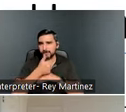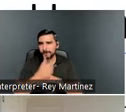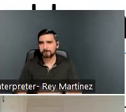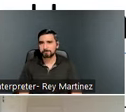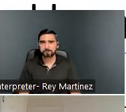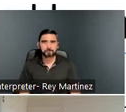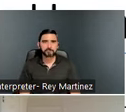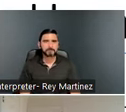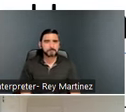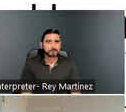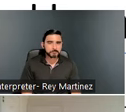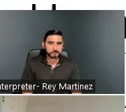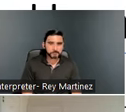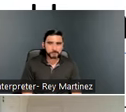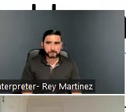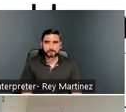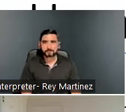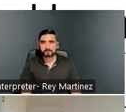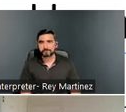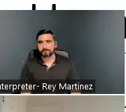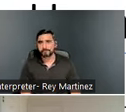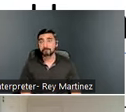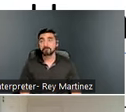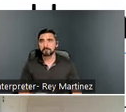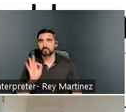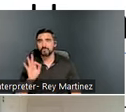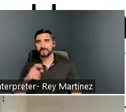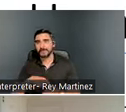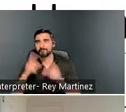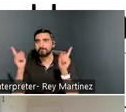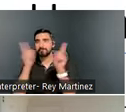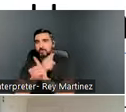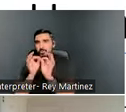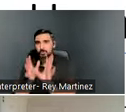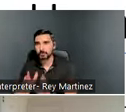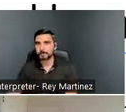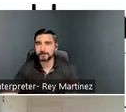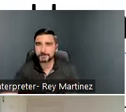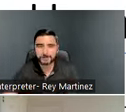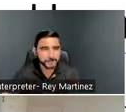I sort of touched on this, but we really took into account folks that were experiencing homelessness